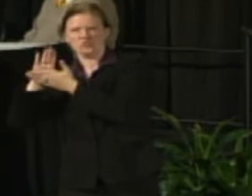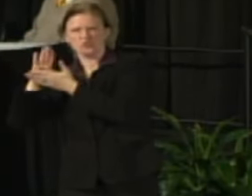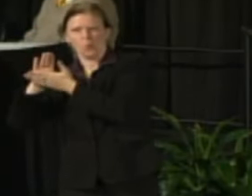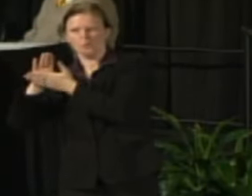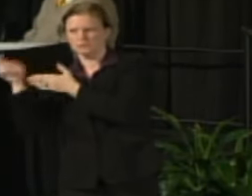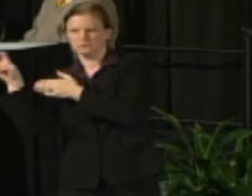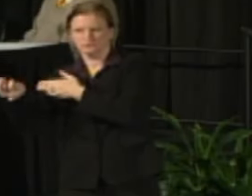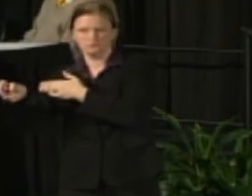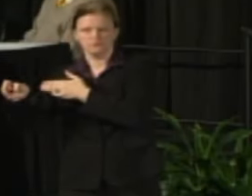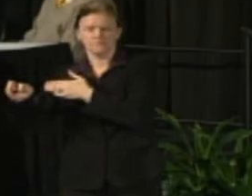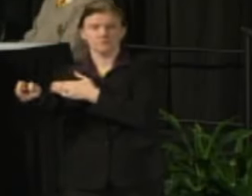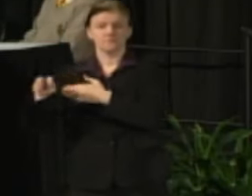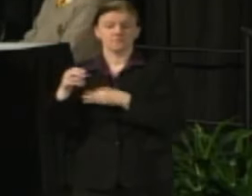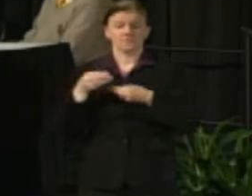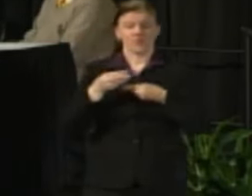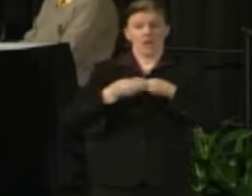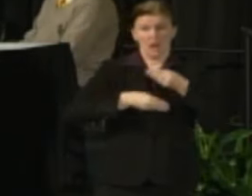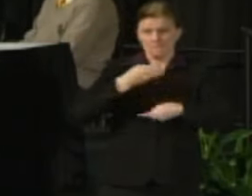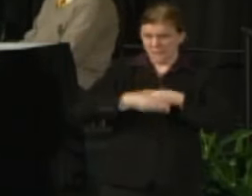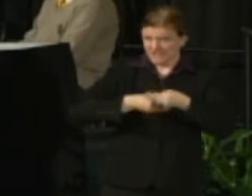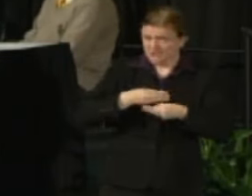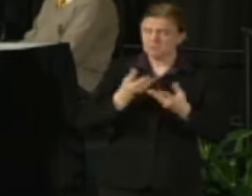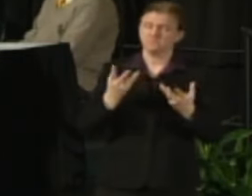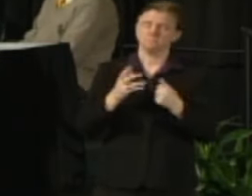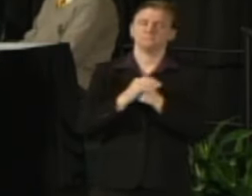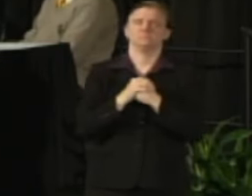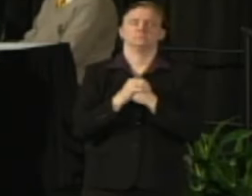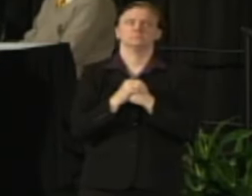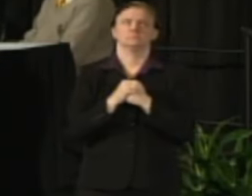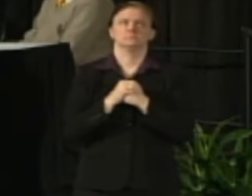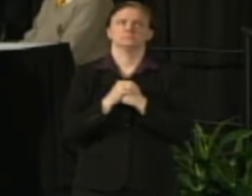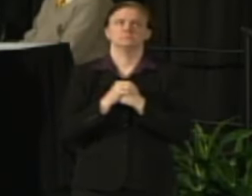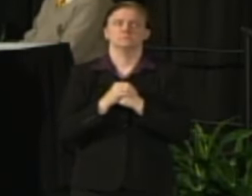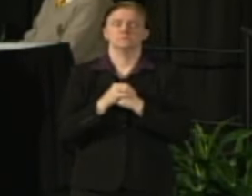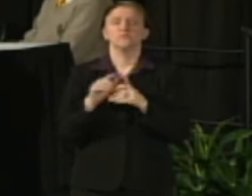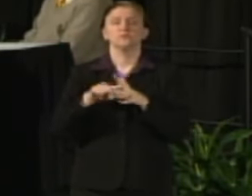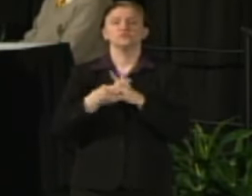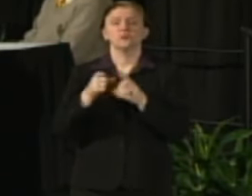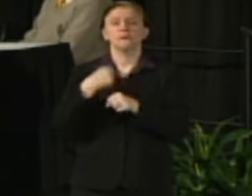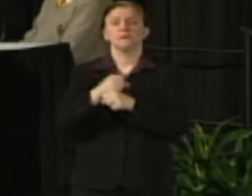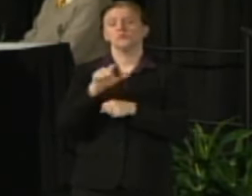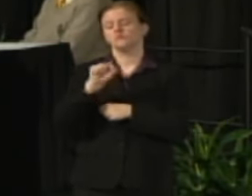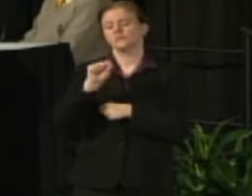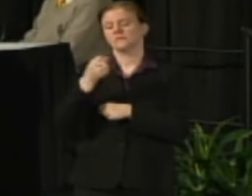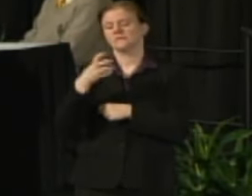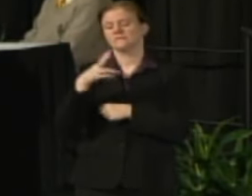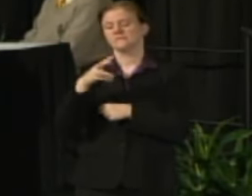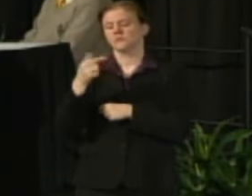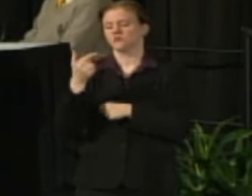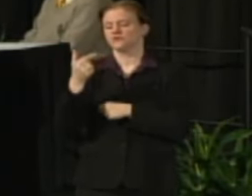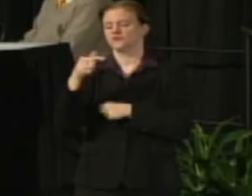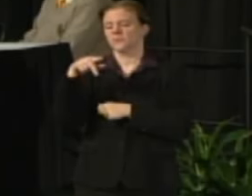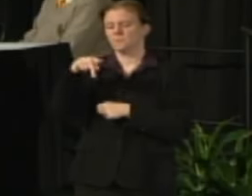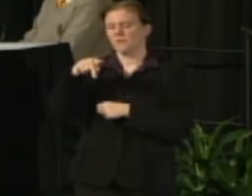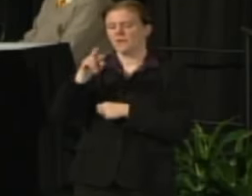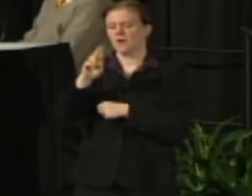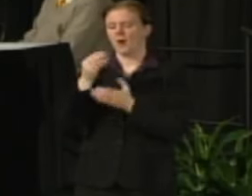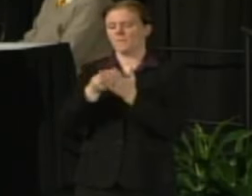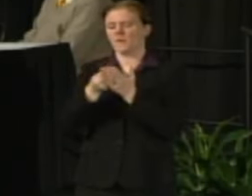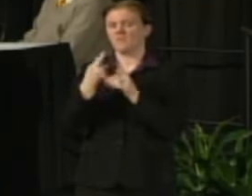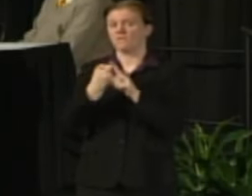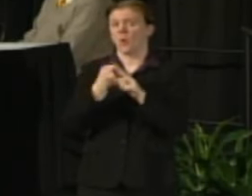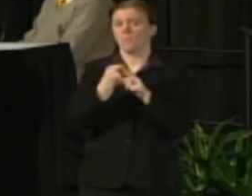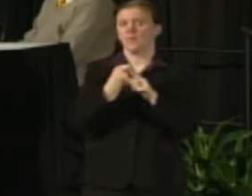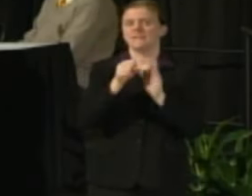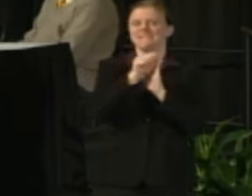In terms of the budget beginning in 2016 GPR funding would come from the state sales tax.